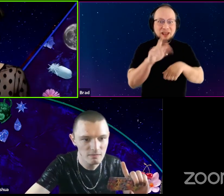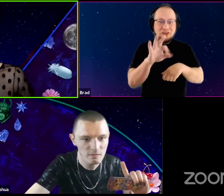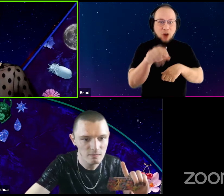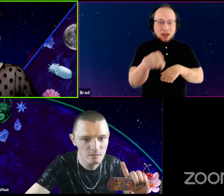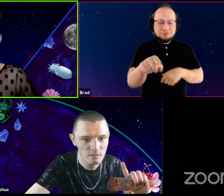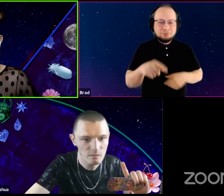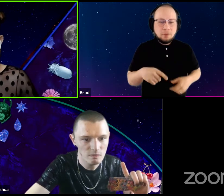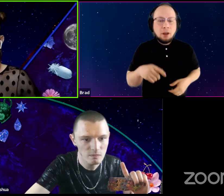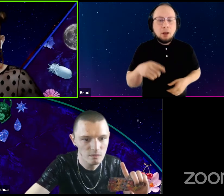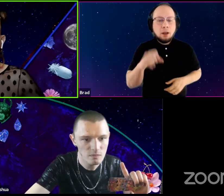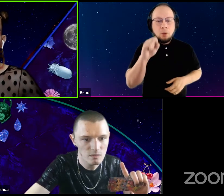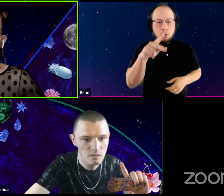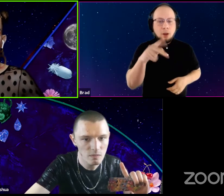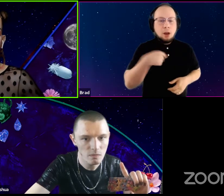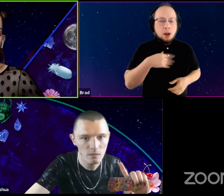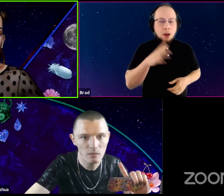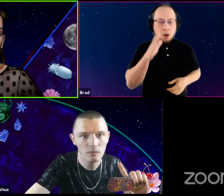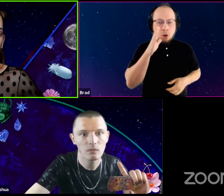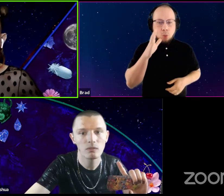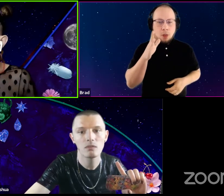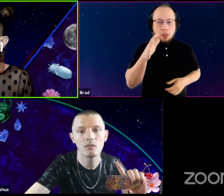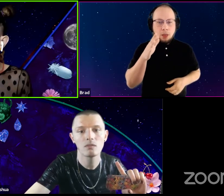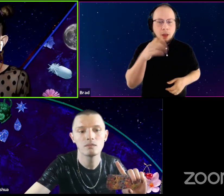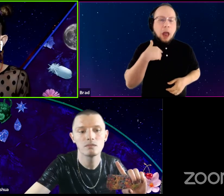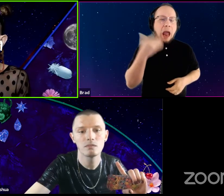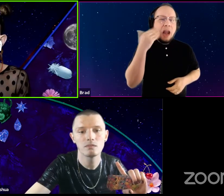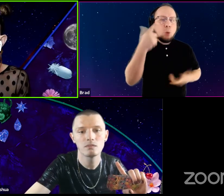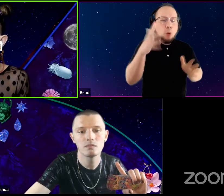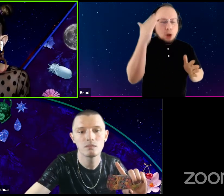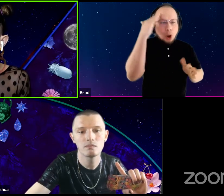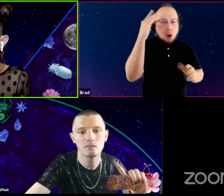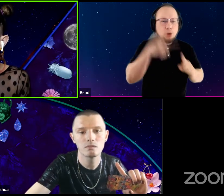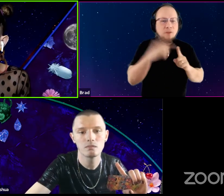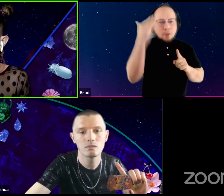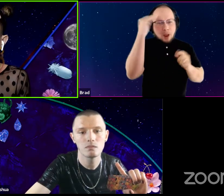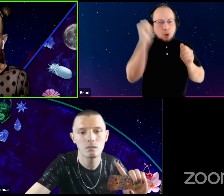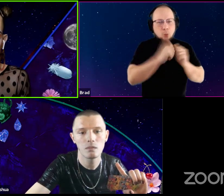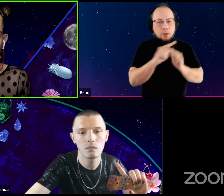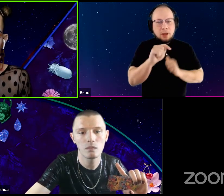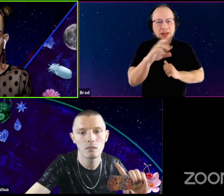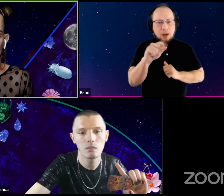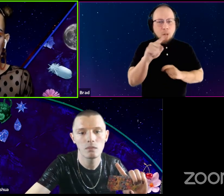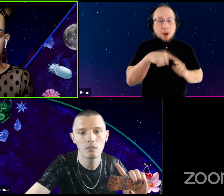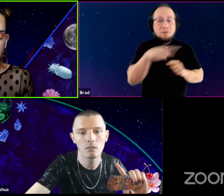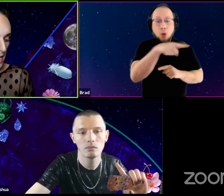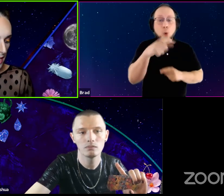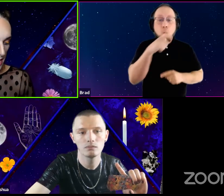So I'm going to tell, you know, I know, you know you're familiar with the Tarot. But for those of us who are not, um,